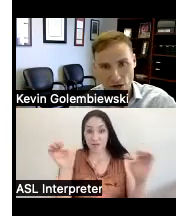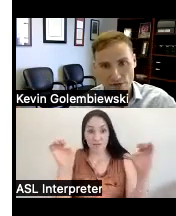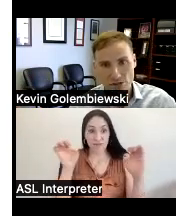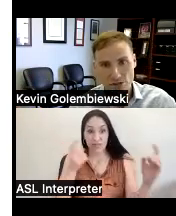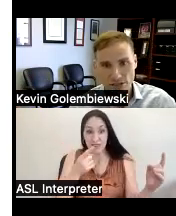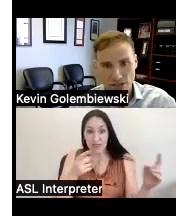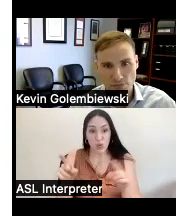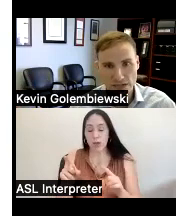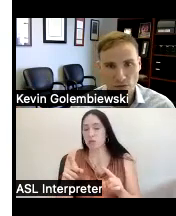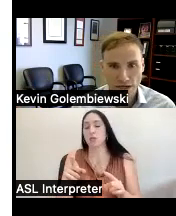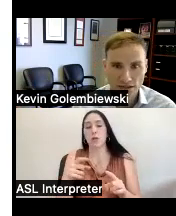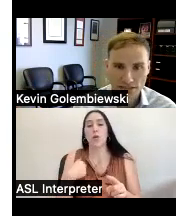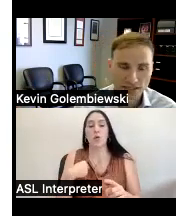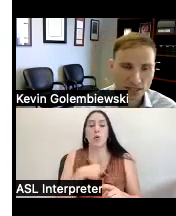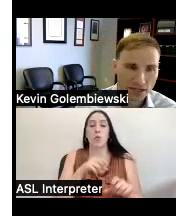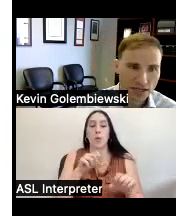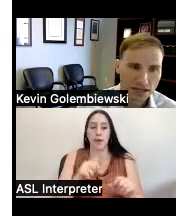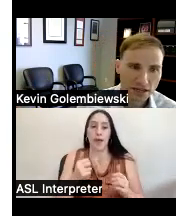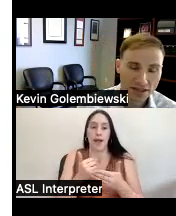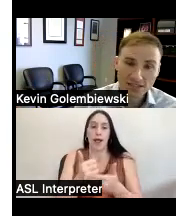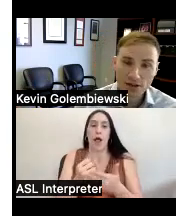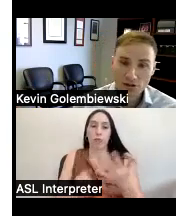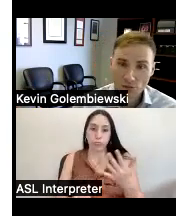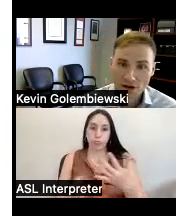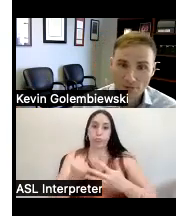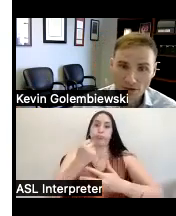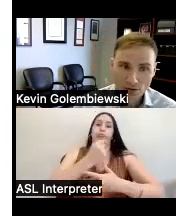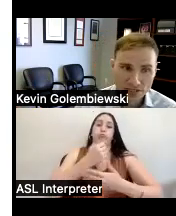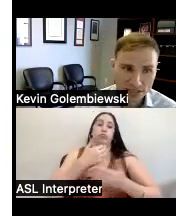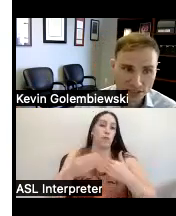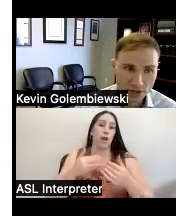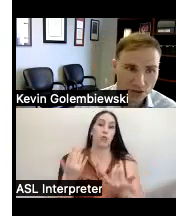waiver Services despite the wait list and that's another thing we might be able to assist with